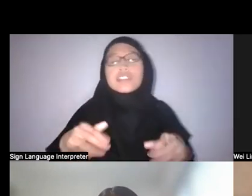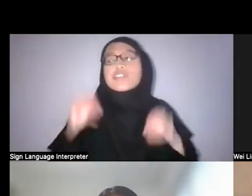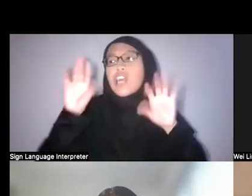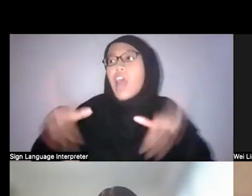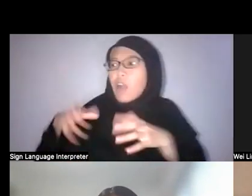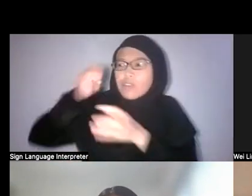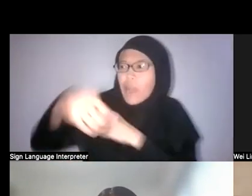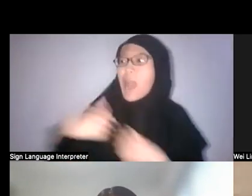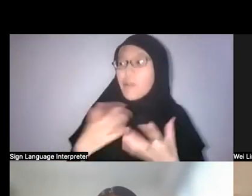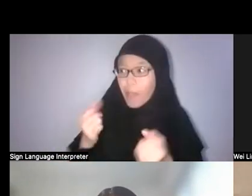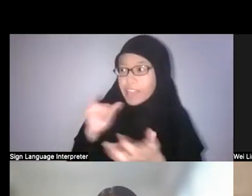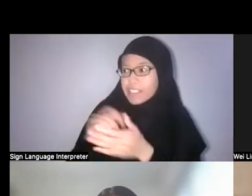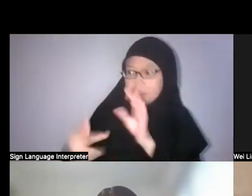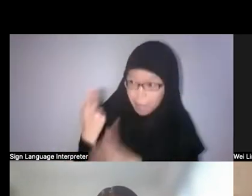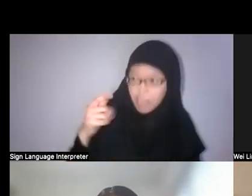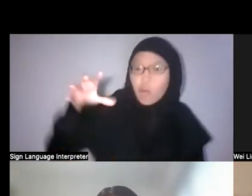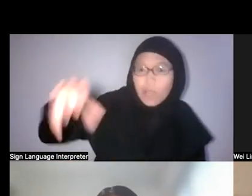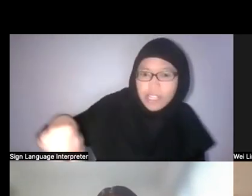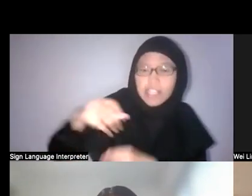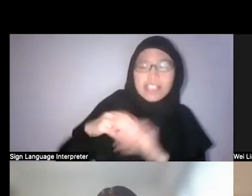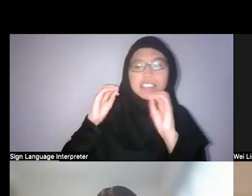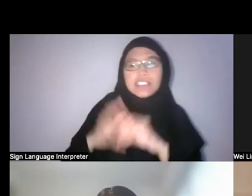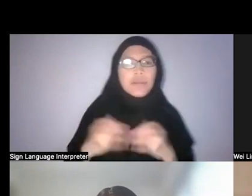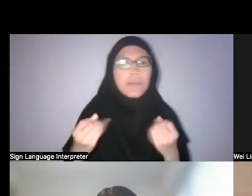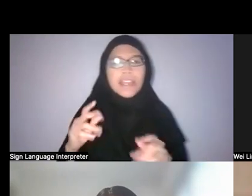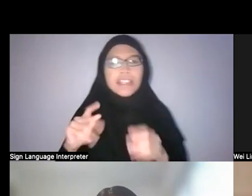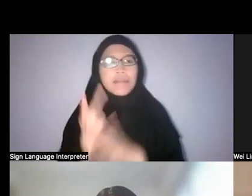So their names were Puteh, Jambul, Merah.